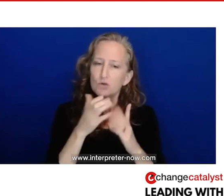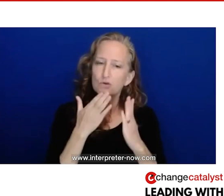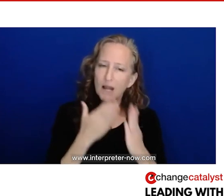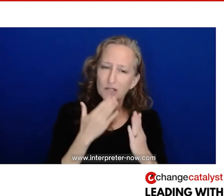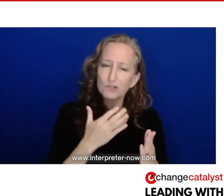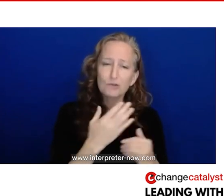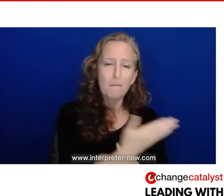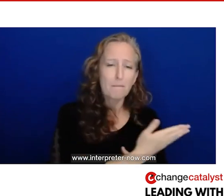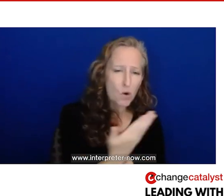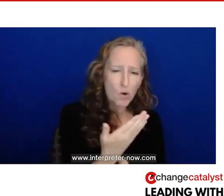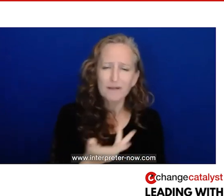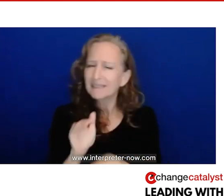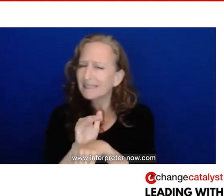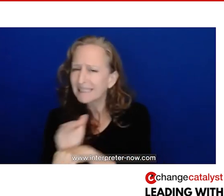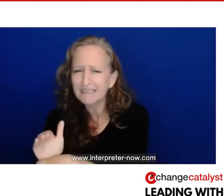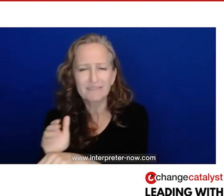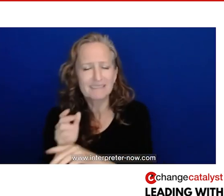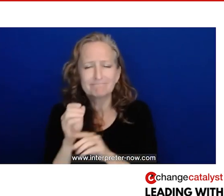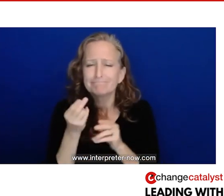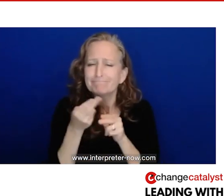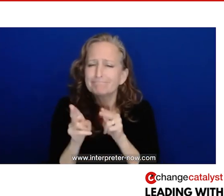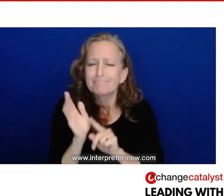in the morning or in the evening, spending five minutes or so just jotting down what